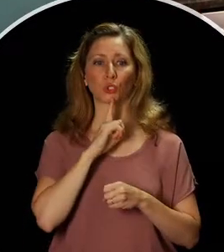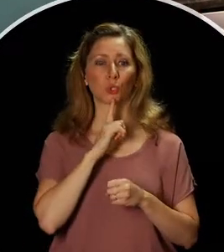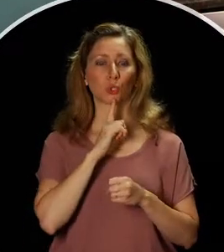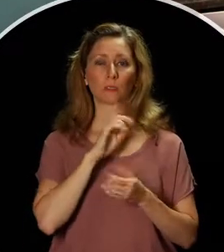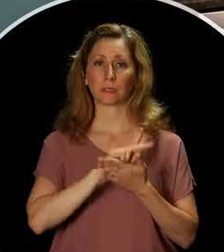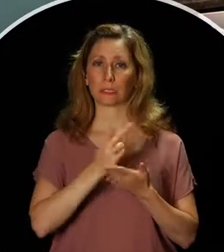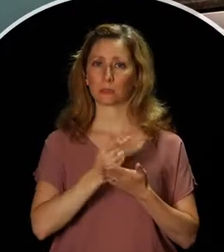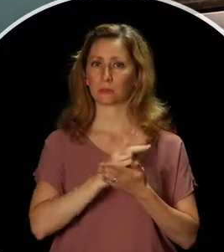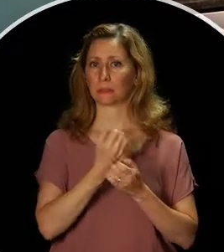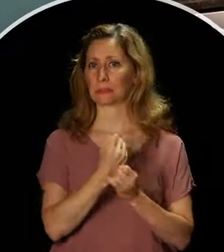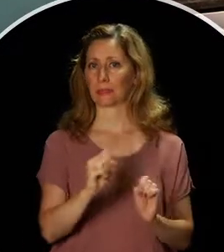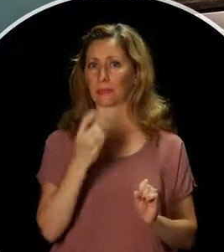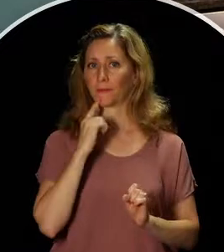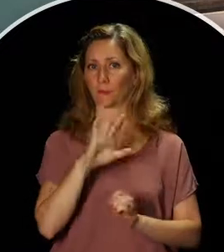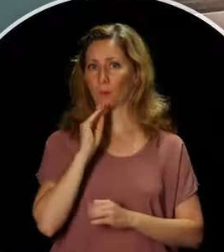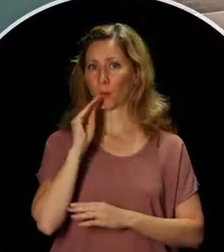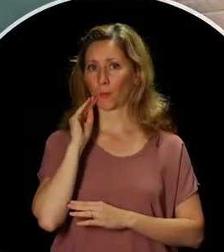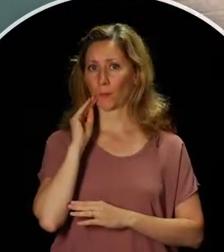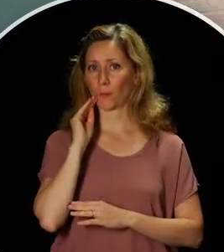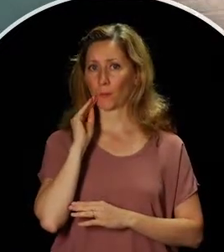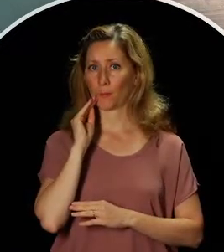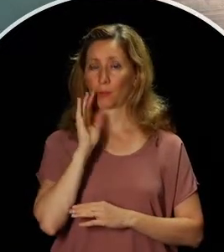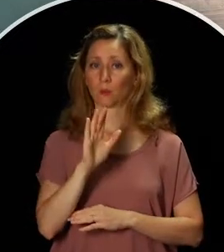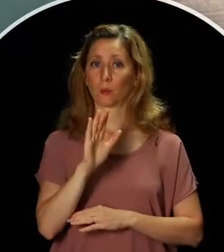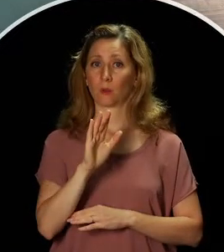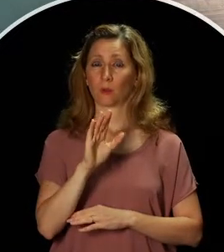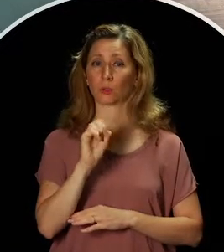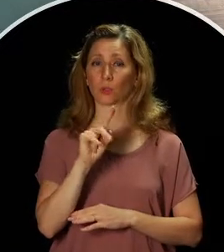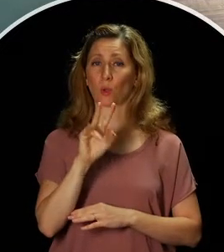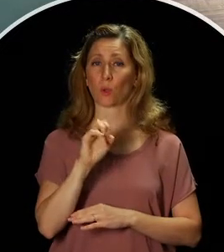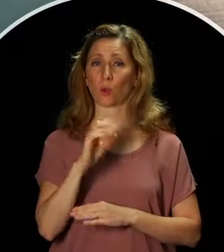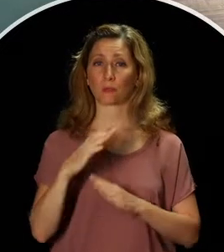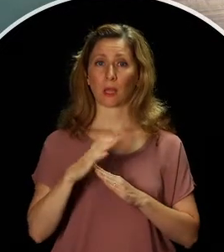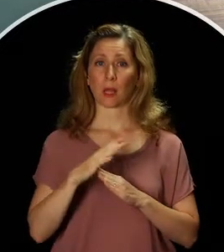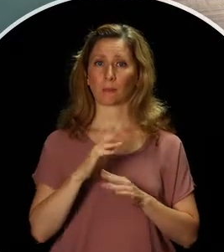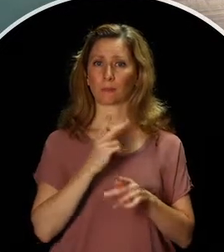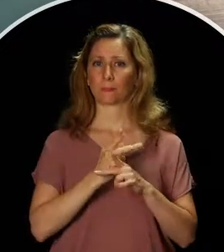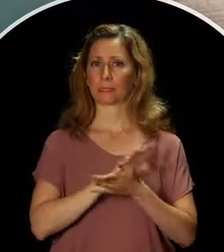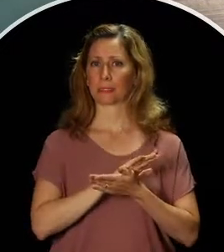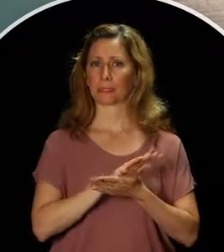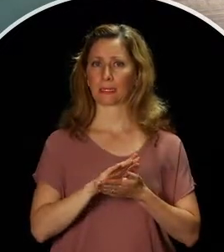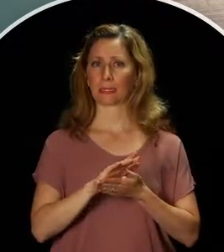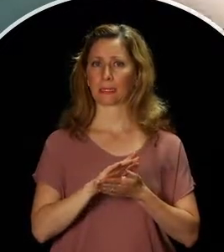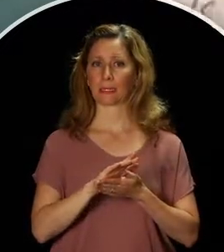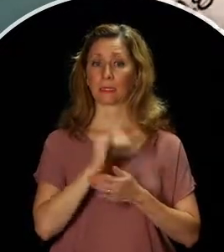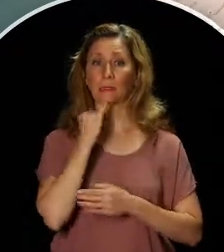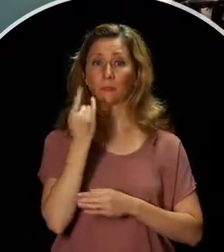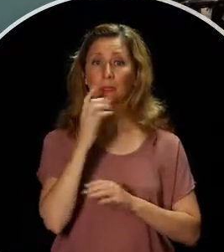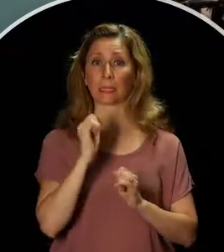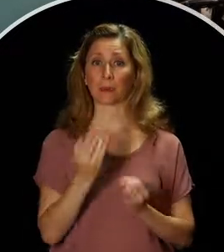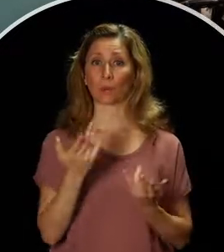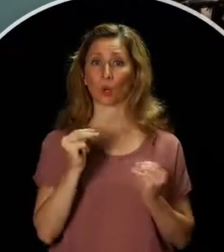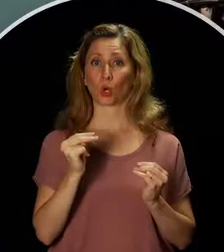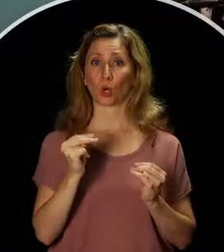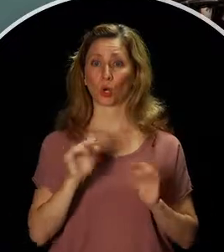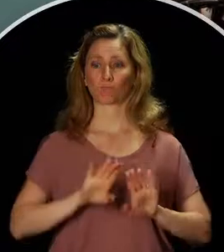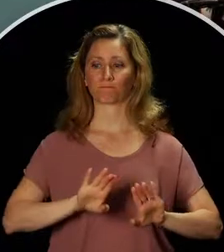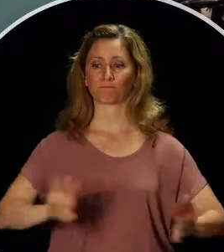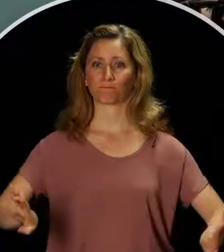for everyone in your home. Keep your range top clean and make sure that anything that can burn is kept away from it.